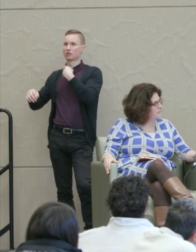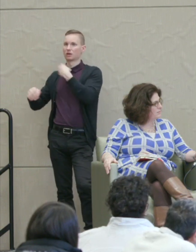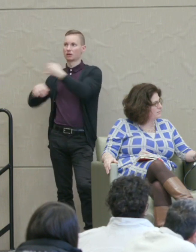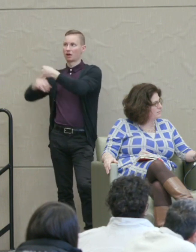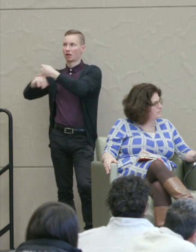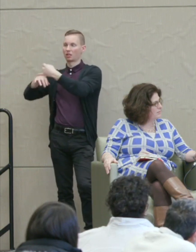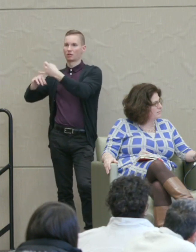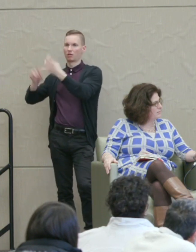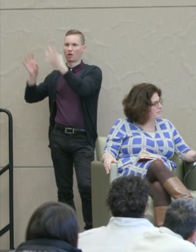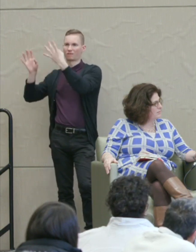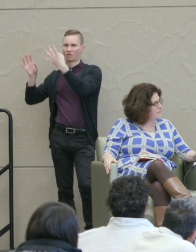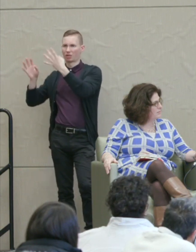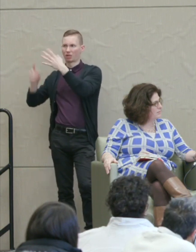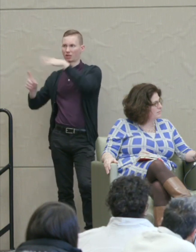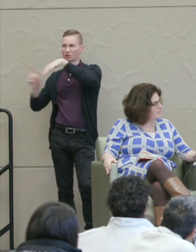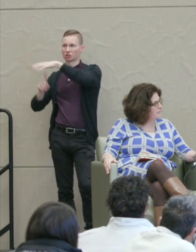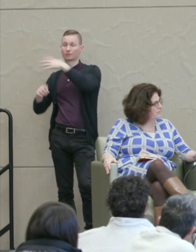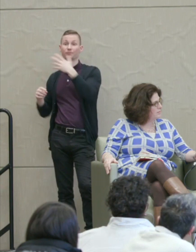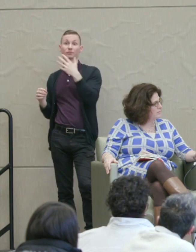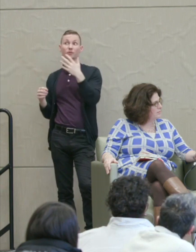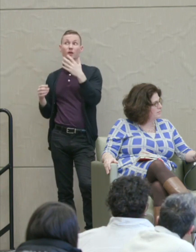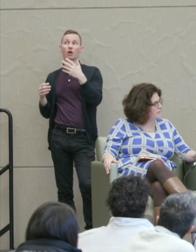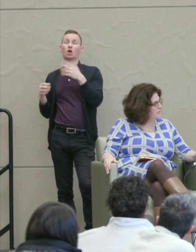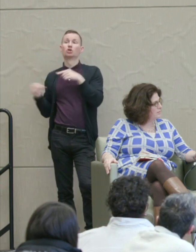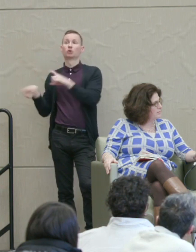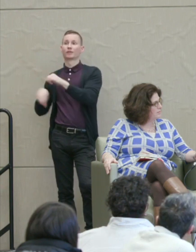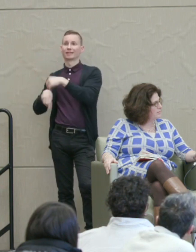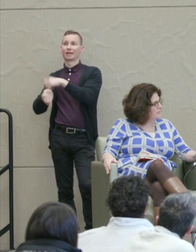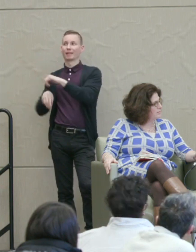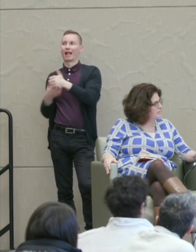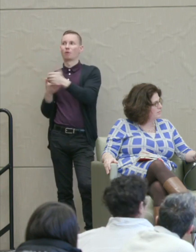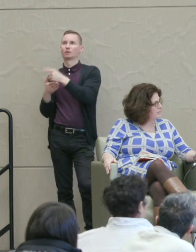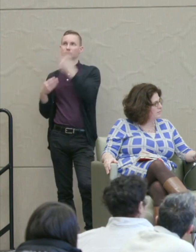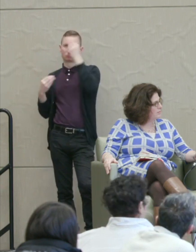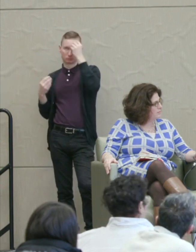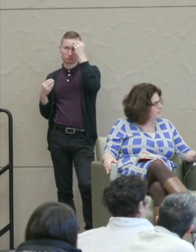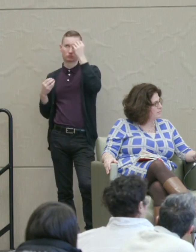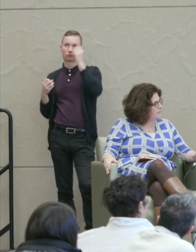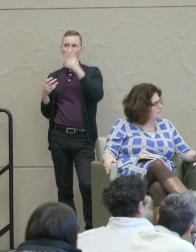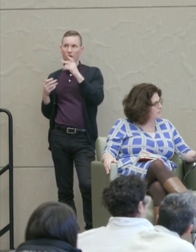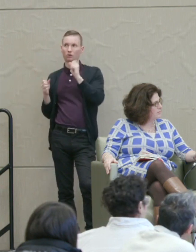conditions, a lot of that was very helpful to him personally in getting rid of his instincts